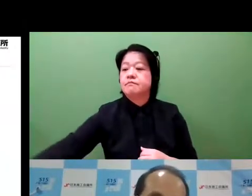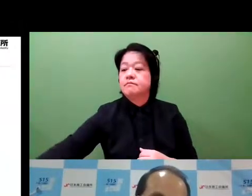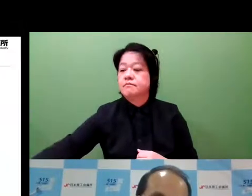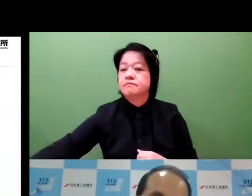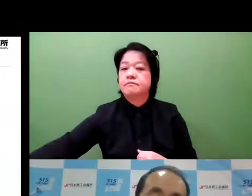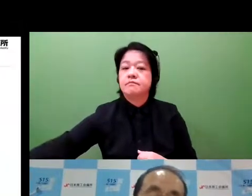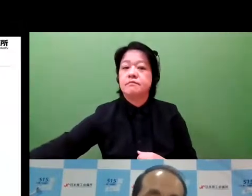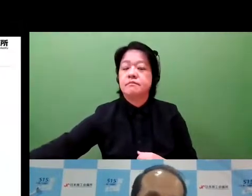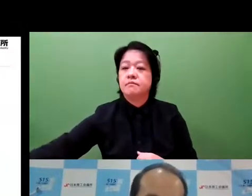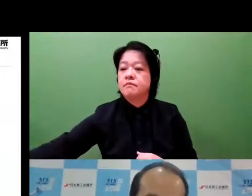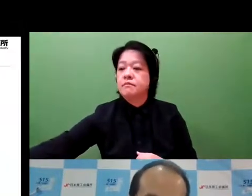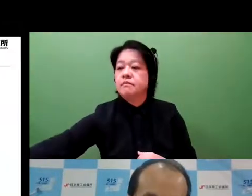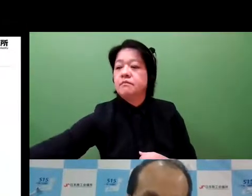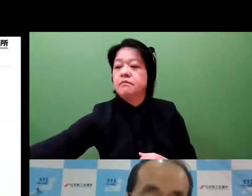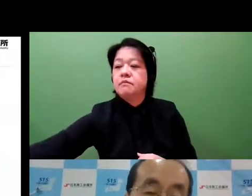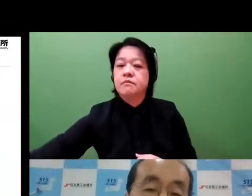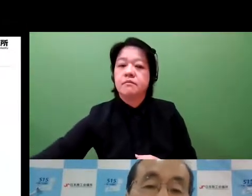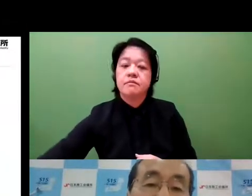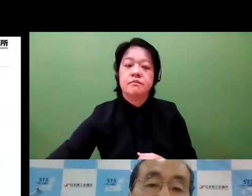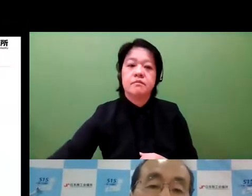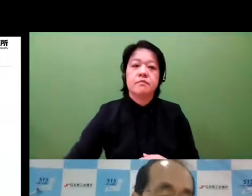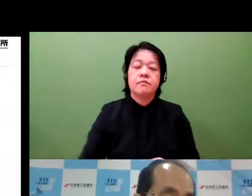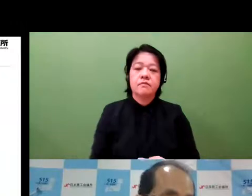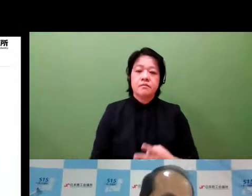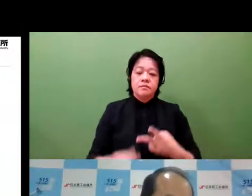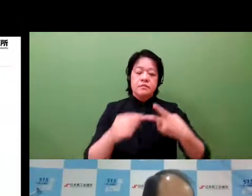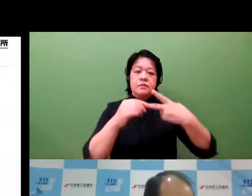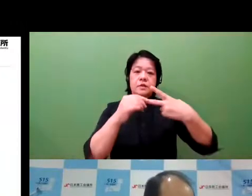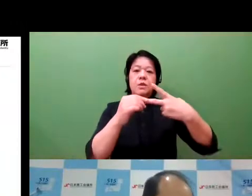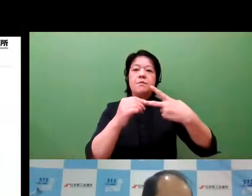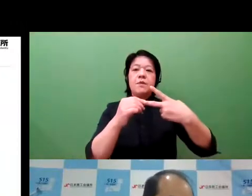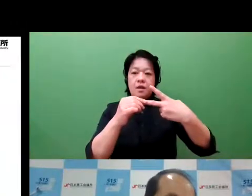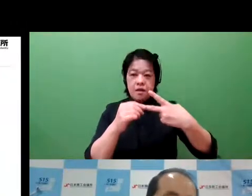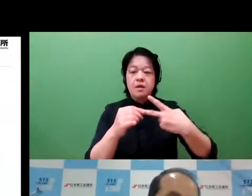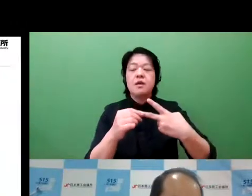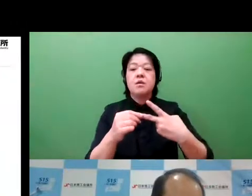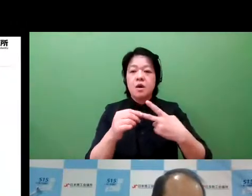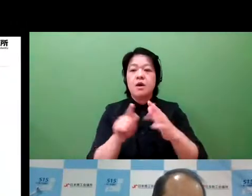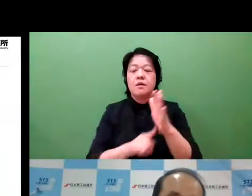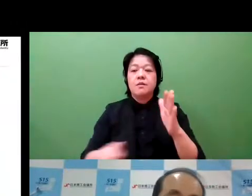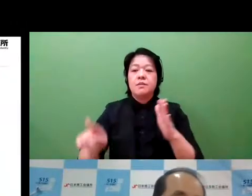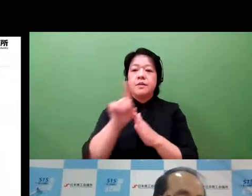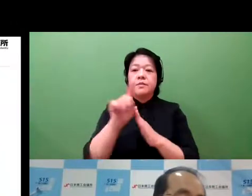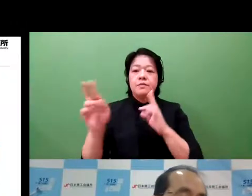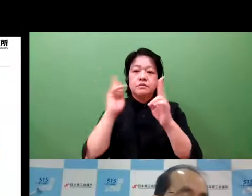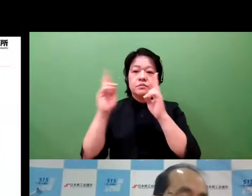these sophisticated levels of technology. And the second have to do with venture businesses.